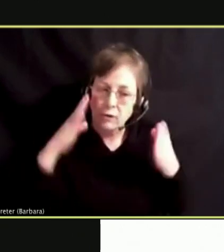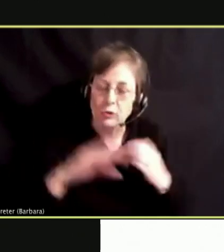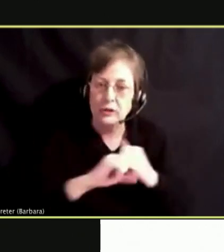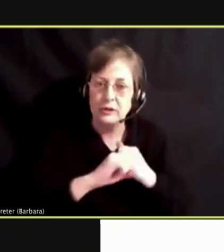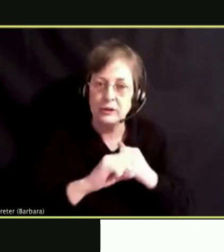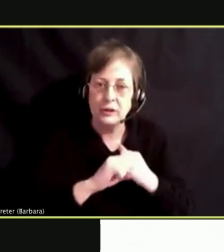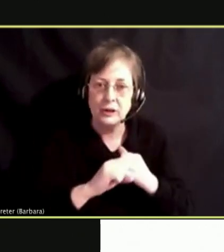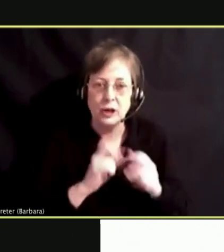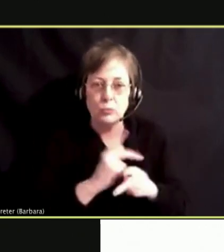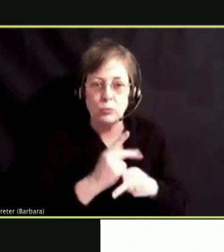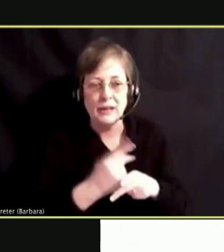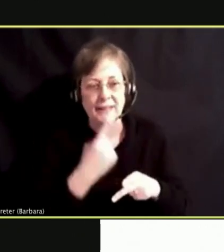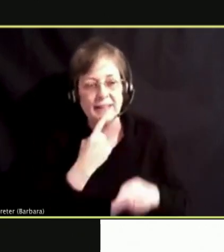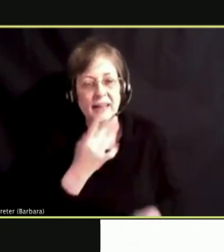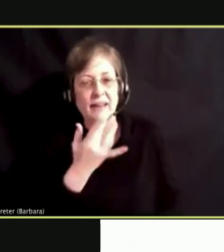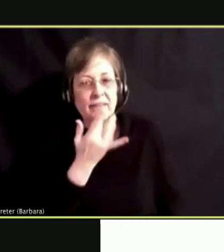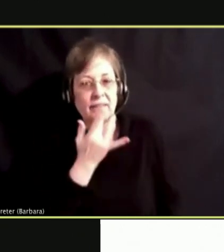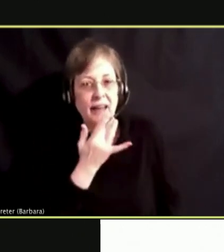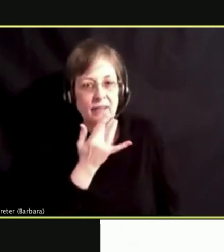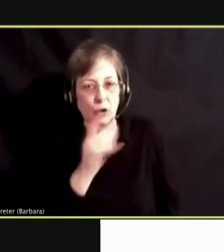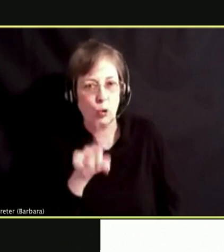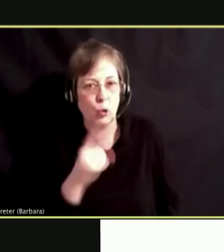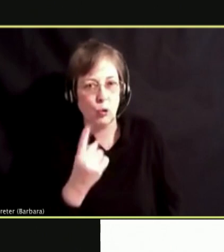HOWEVER, THIS IS A VERY RARE.